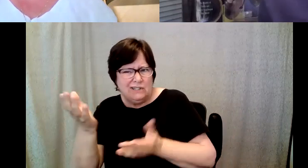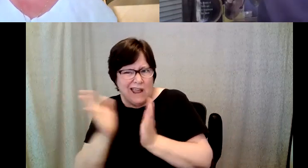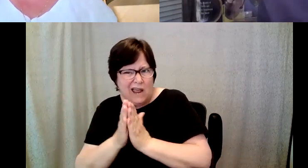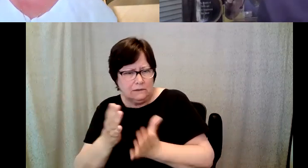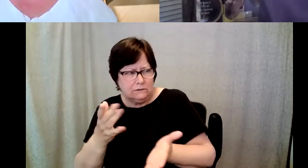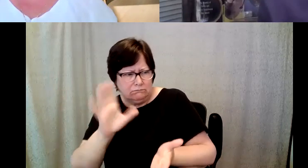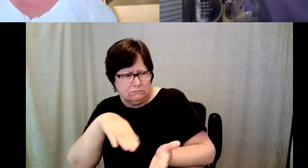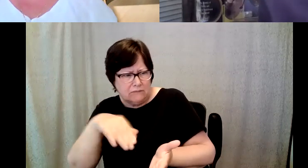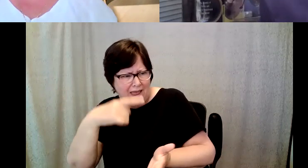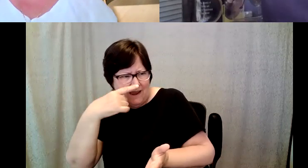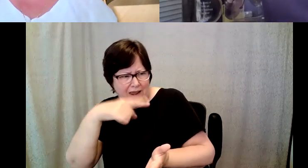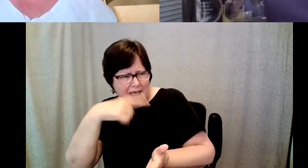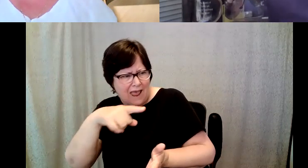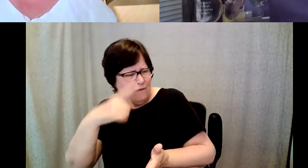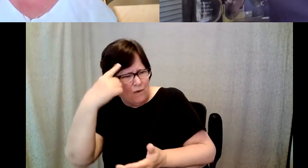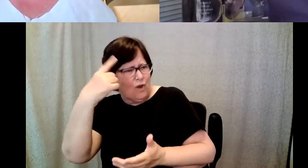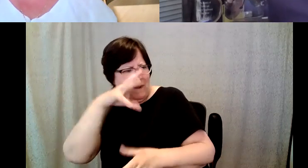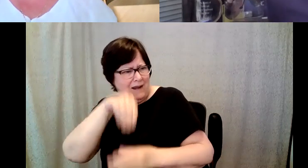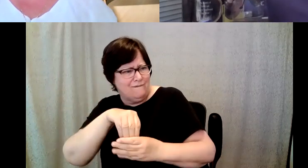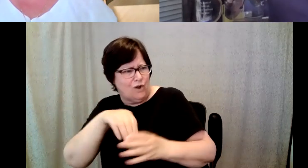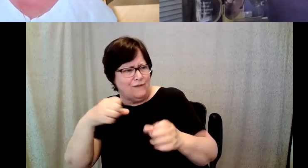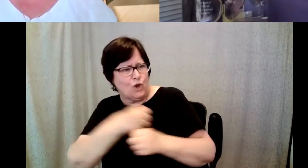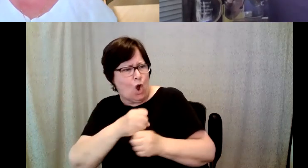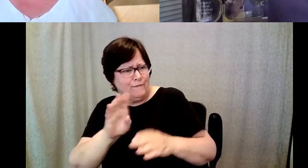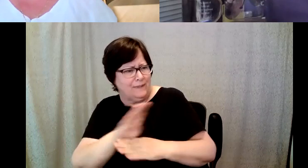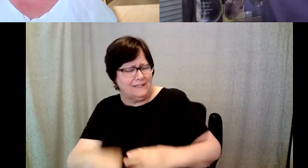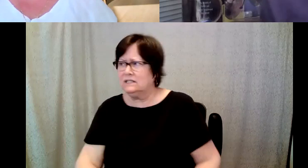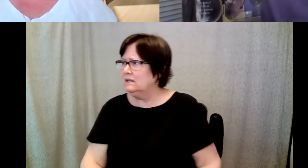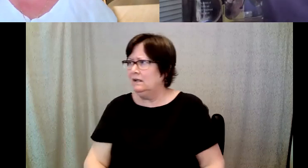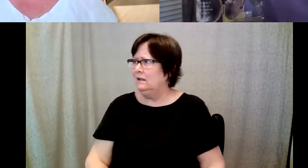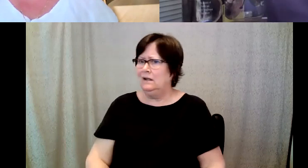D. Major Cohen: Being in the coffee business, and I said no, I never had, and she said well